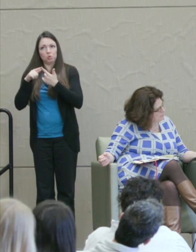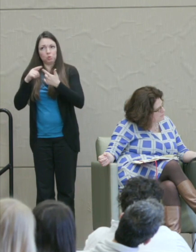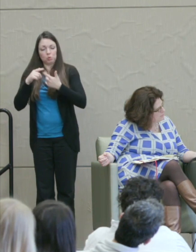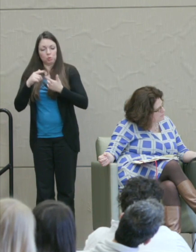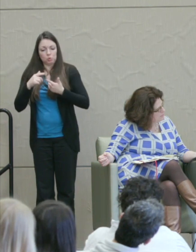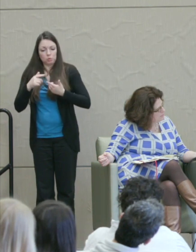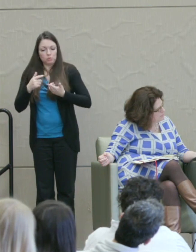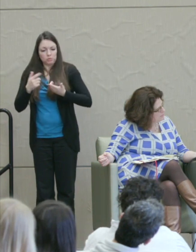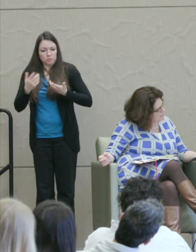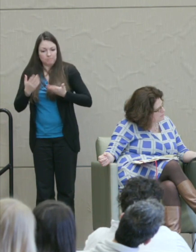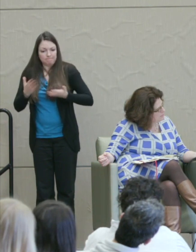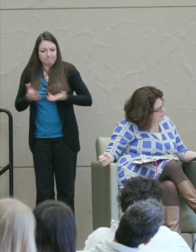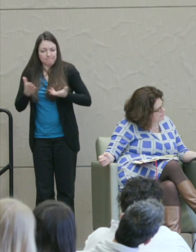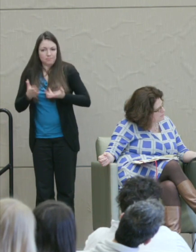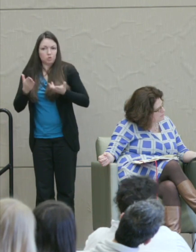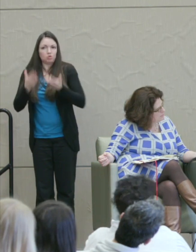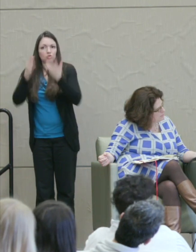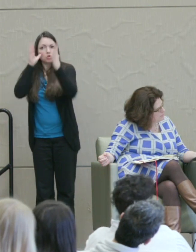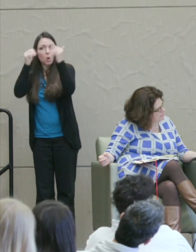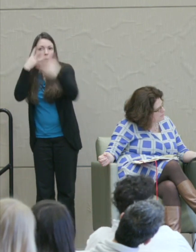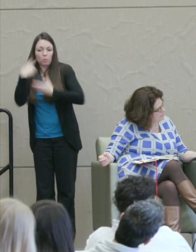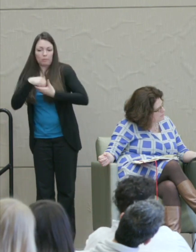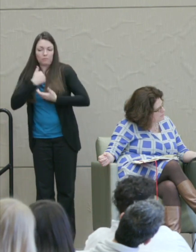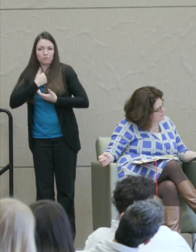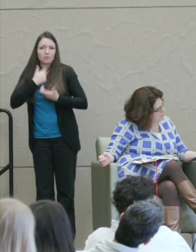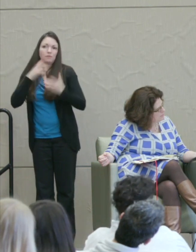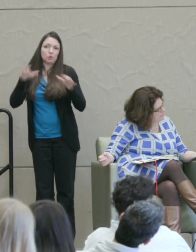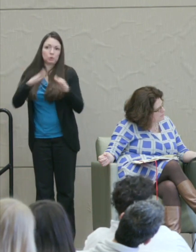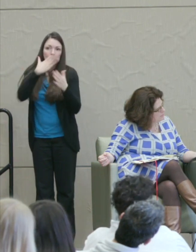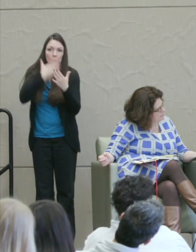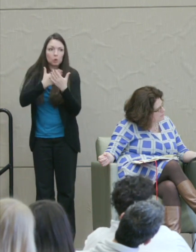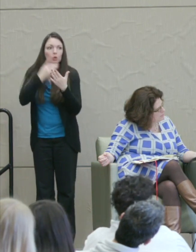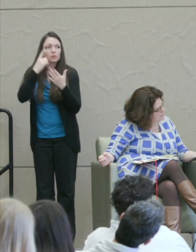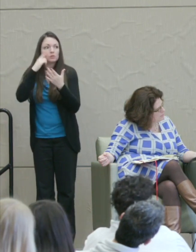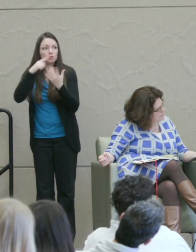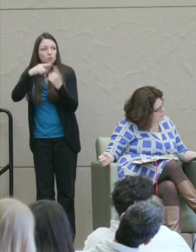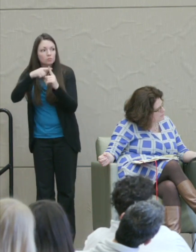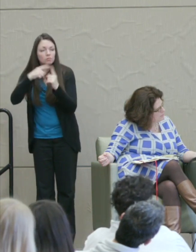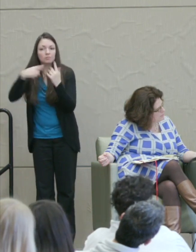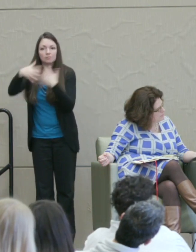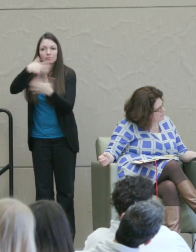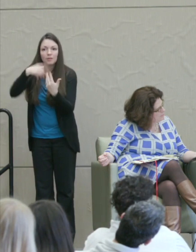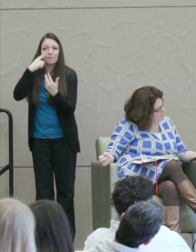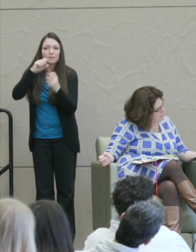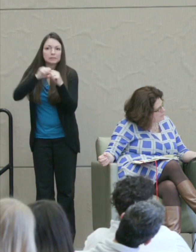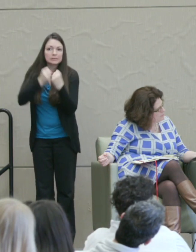to do good in society and to do good for others. But we won't do that if we don't have hope."